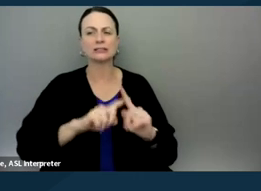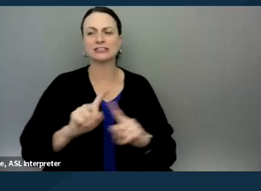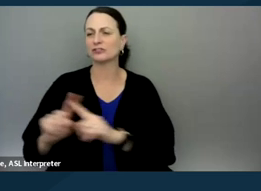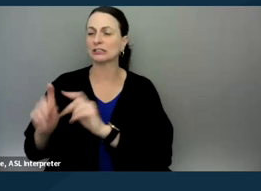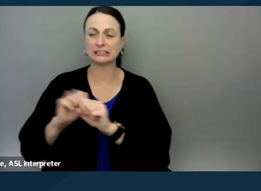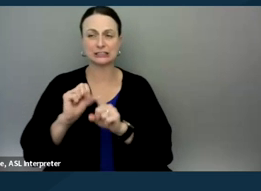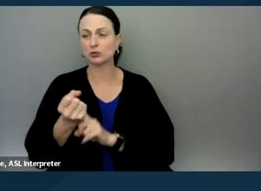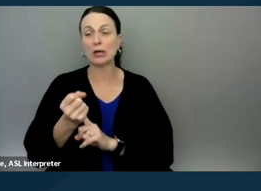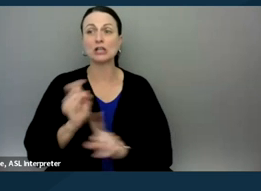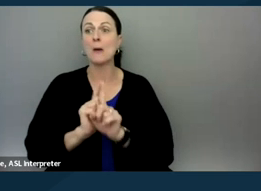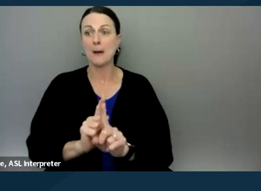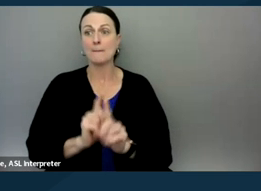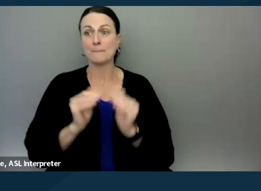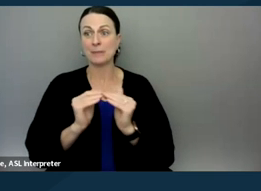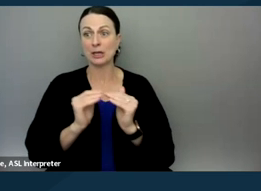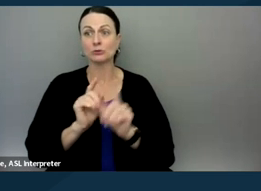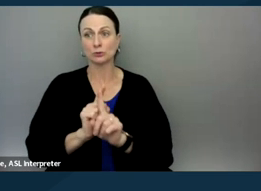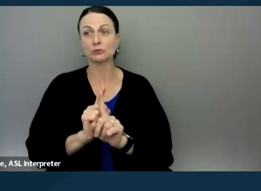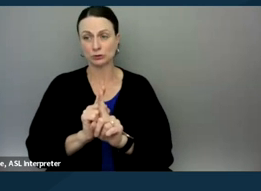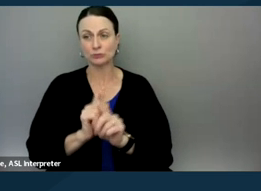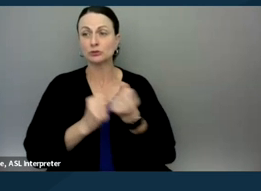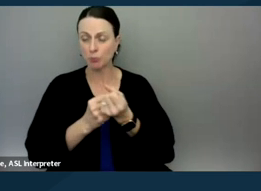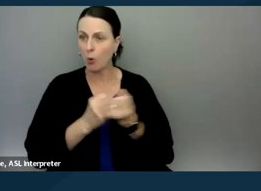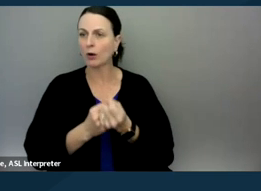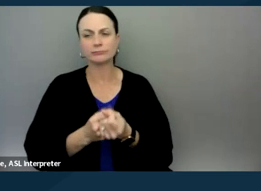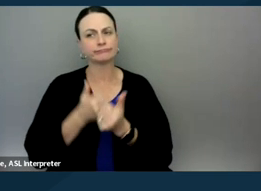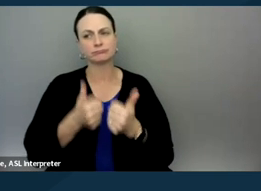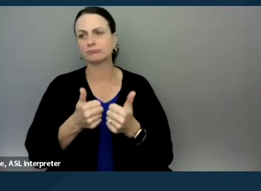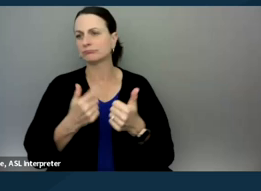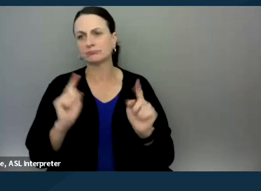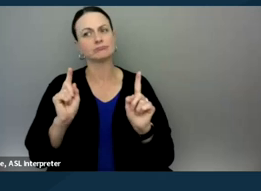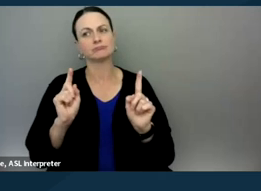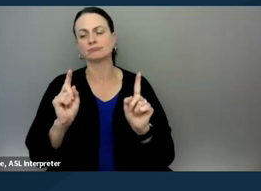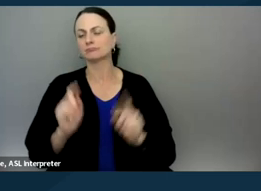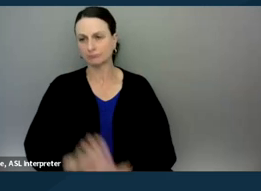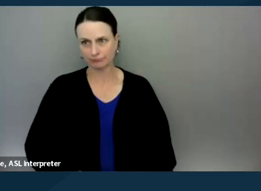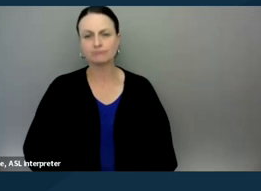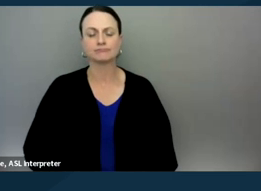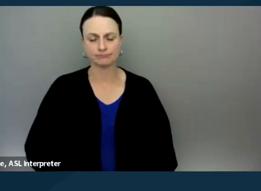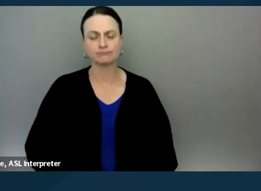where people may have civil legal problems, we know that peer support is really important